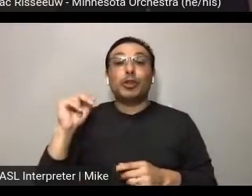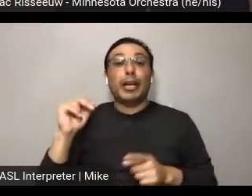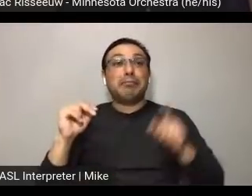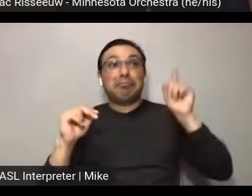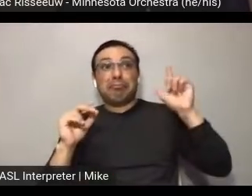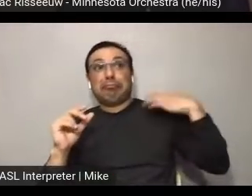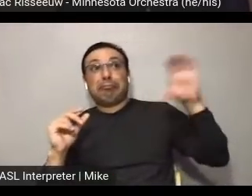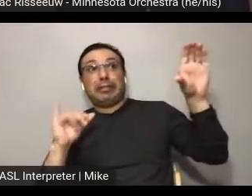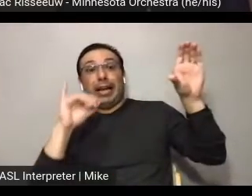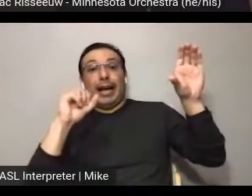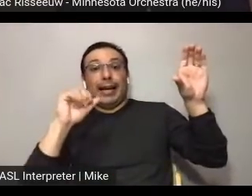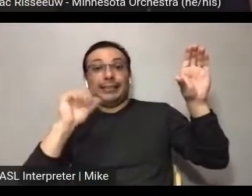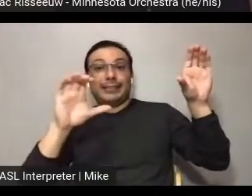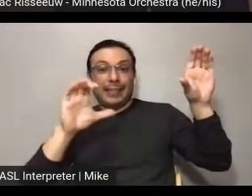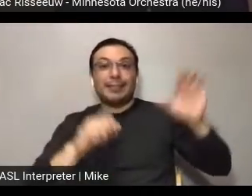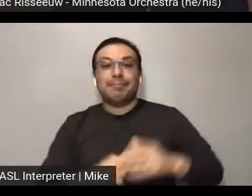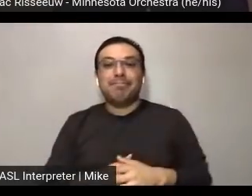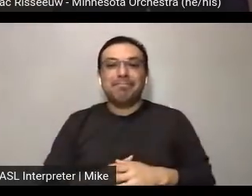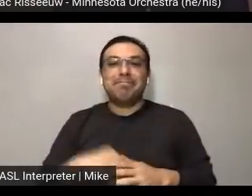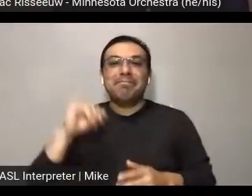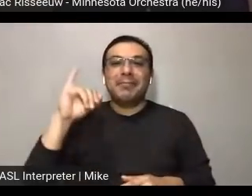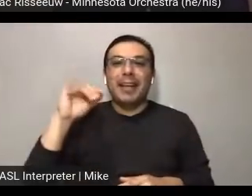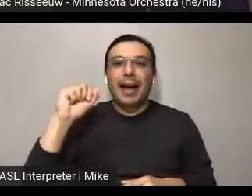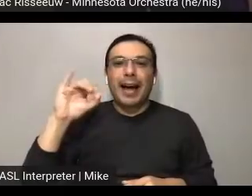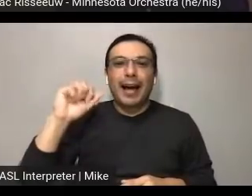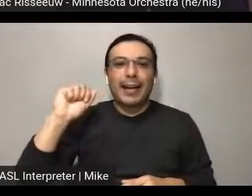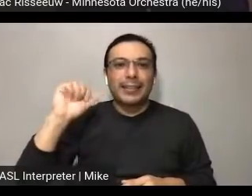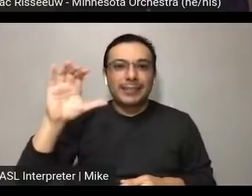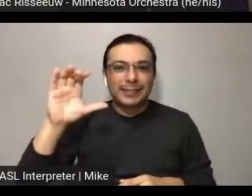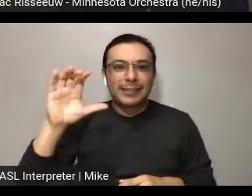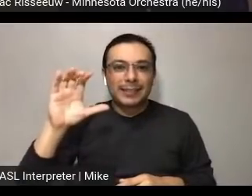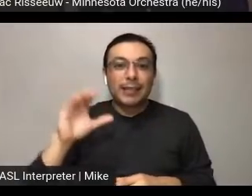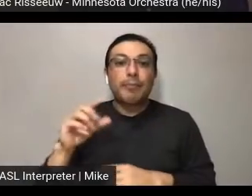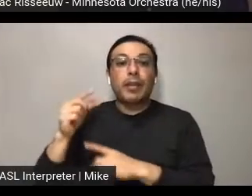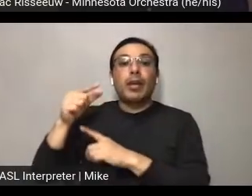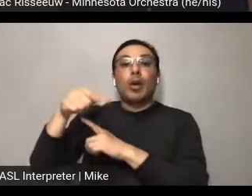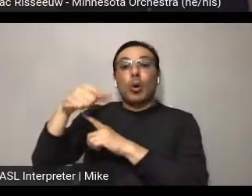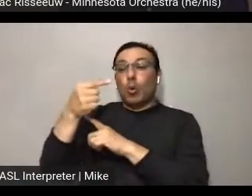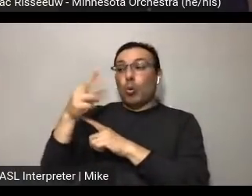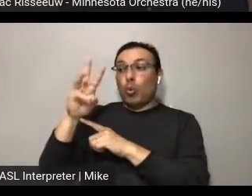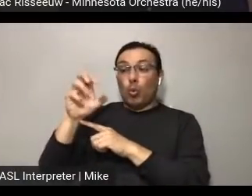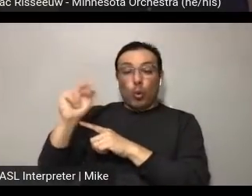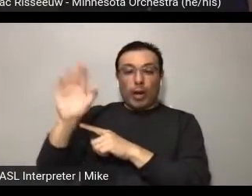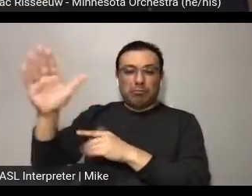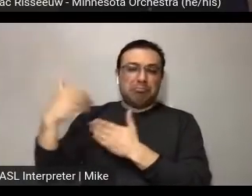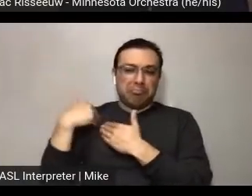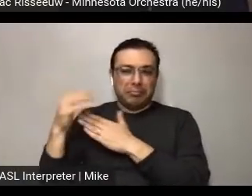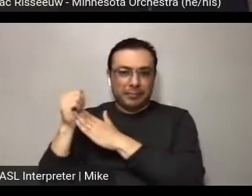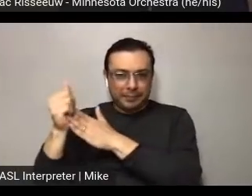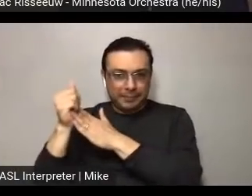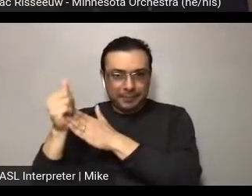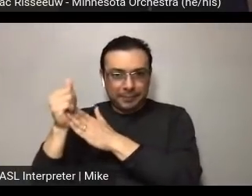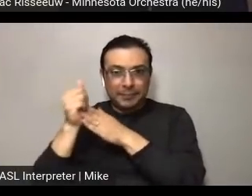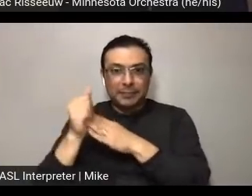Yeah. That's led by our director of communications, Gwen. We walk through everything that's going out that week, social media,